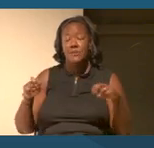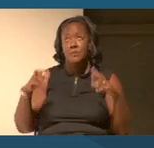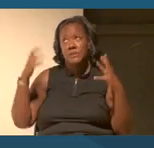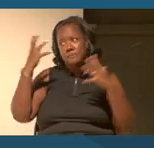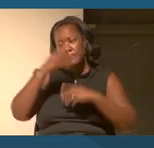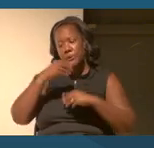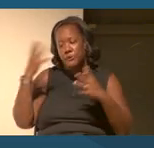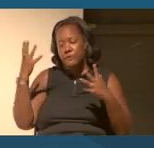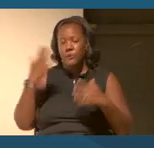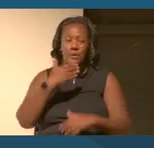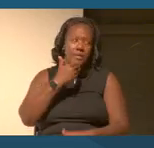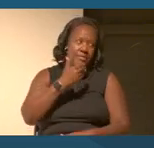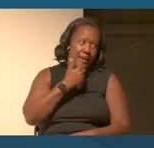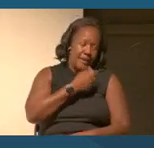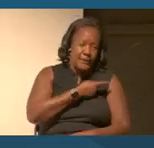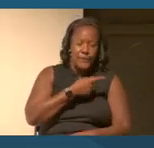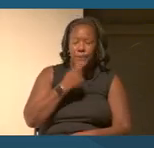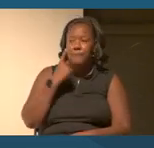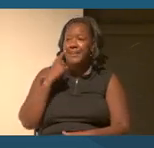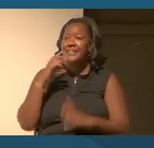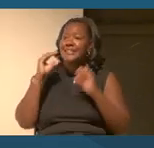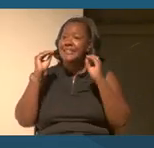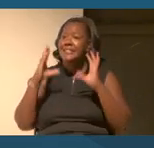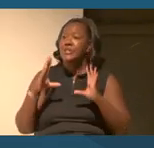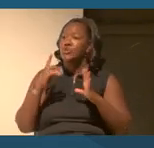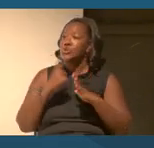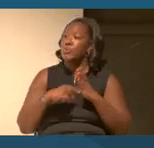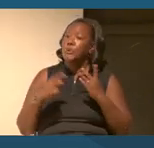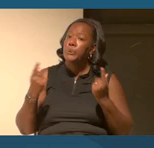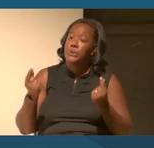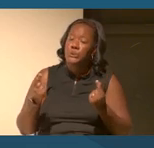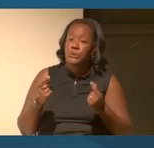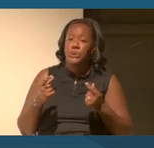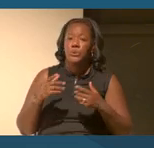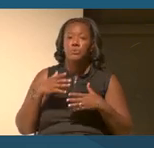Again, what teachers, what you all can do to care and to spark imagination and just